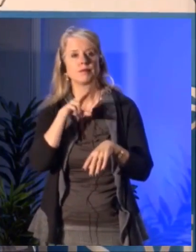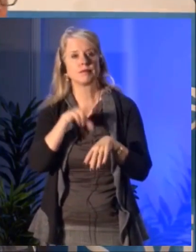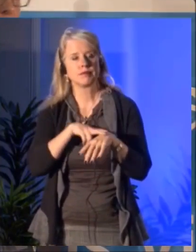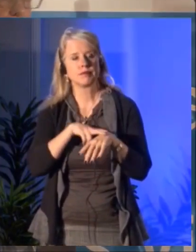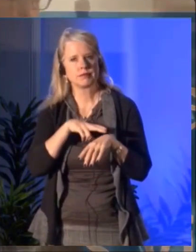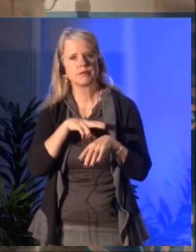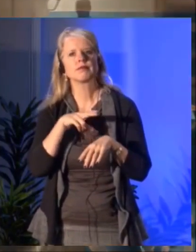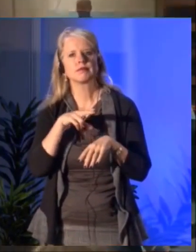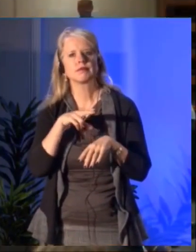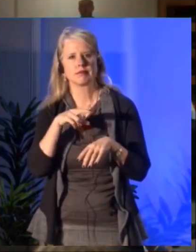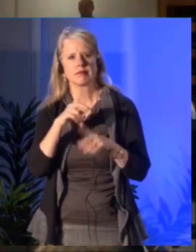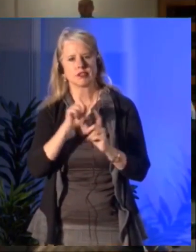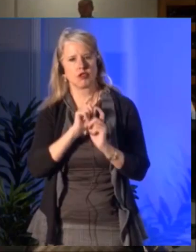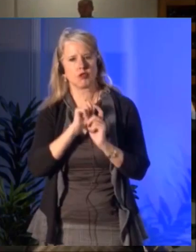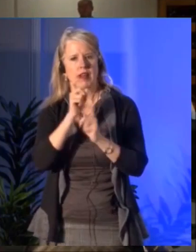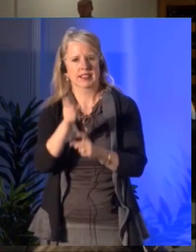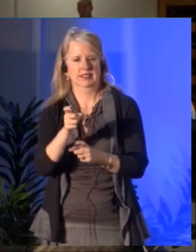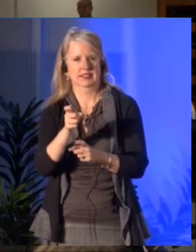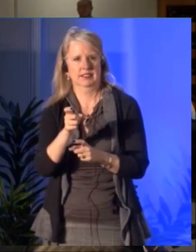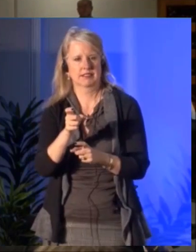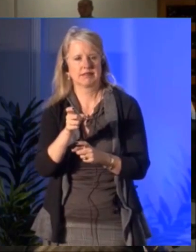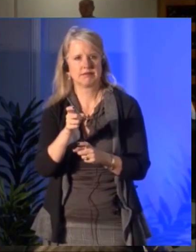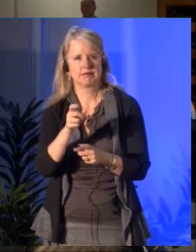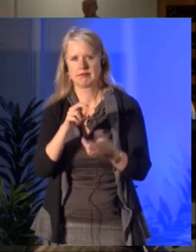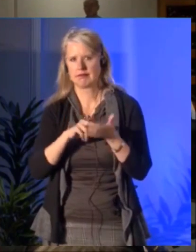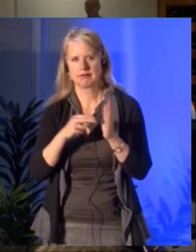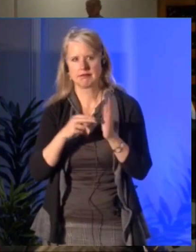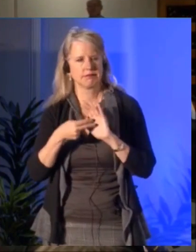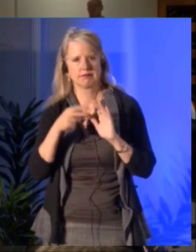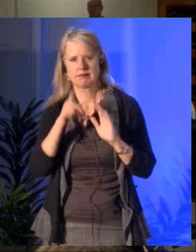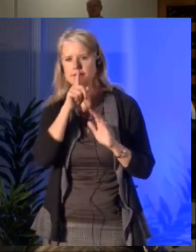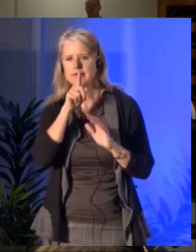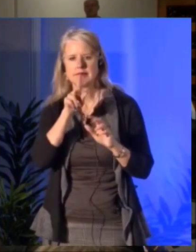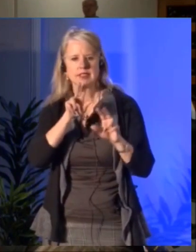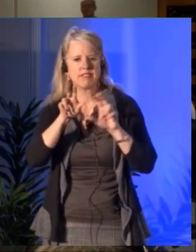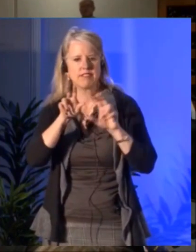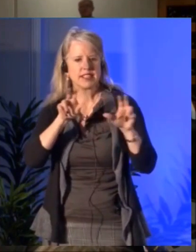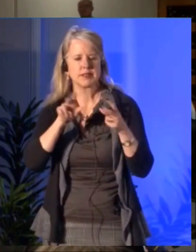I'm just wondering are you guys planning any like information sessions